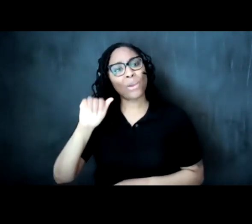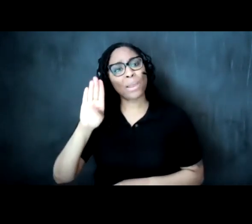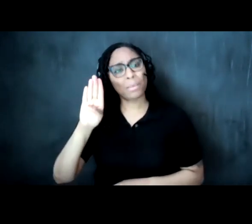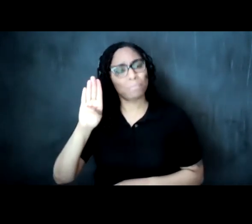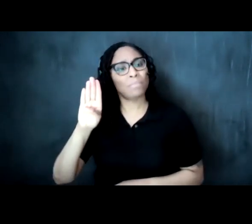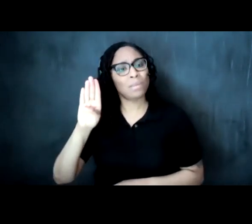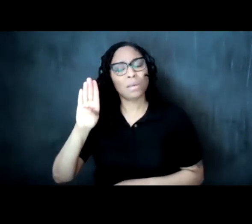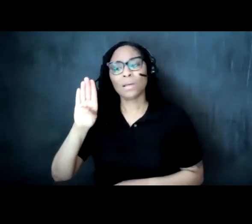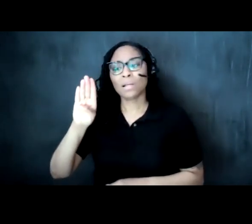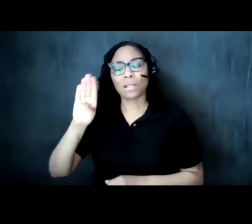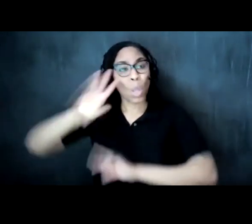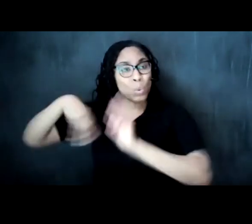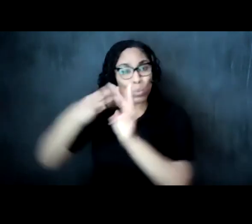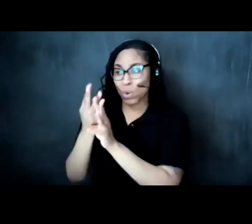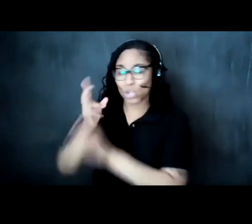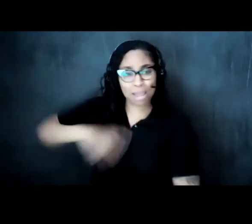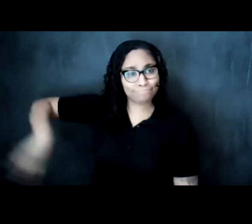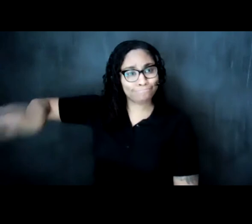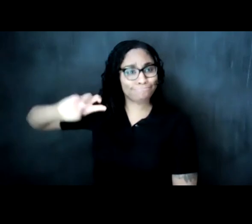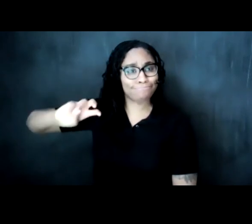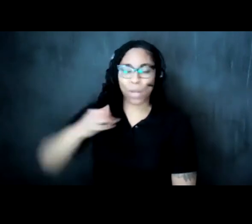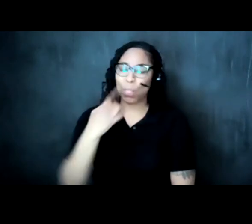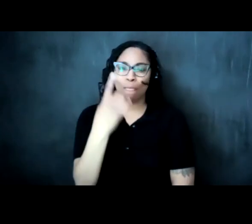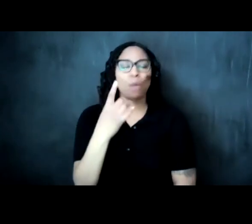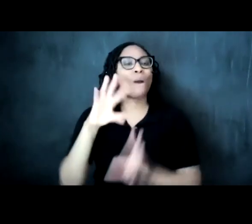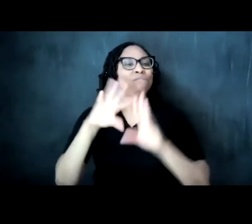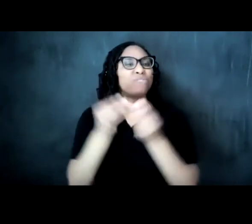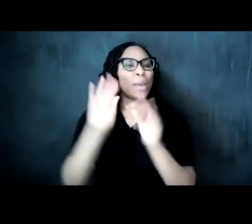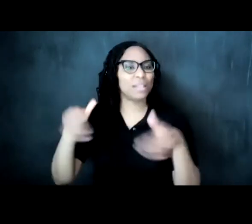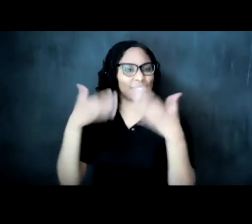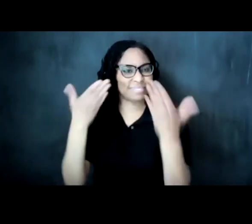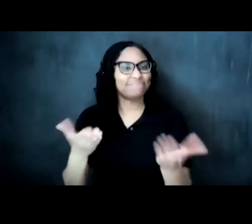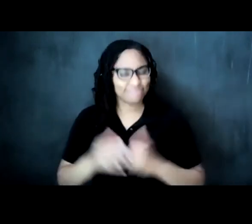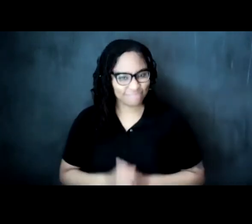there's one family in particular that i'll lift up the patriarch of which is a photographer